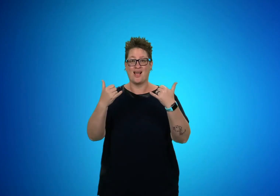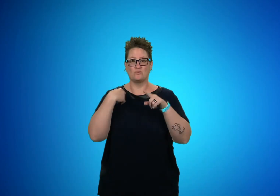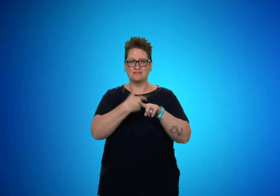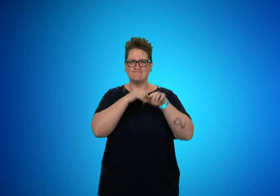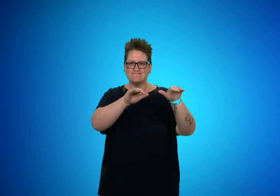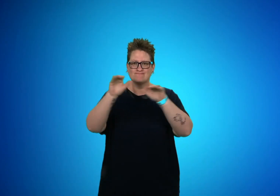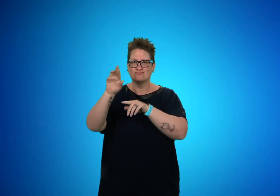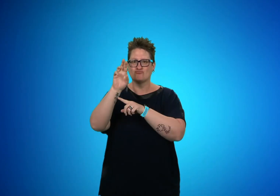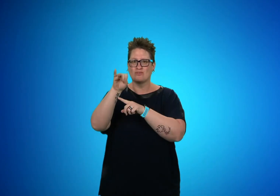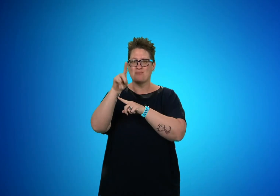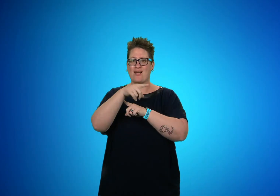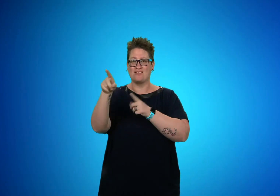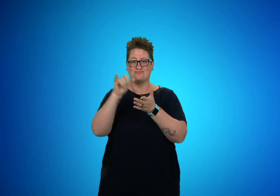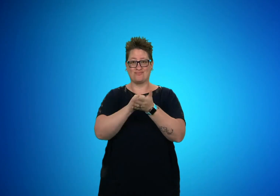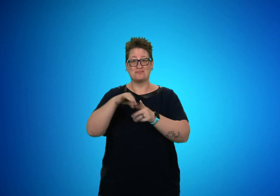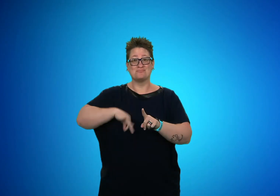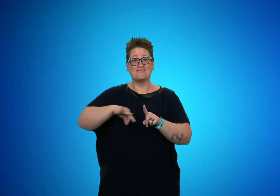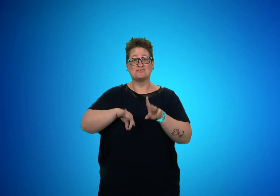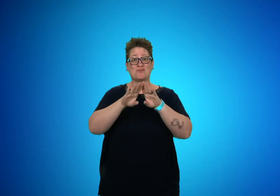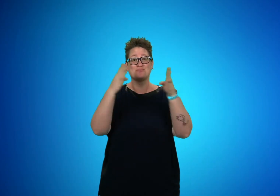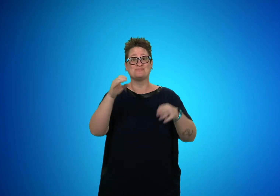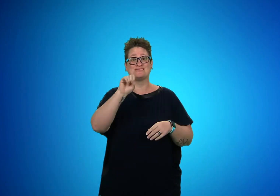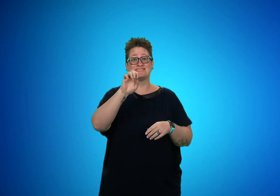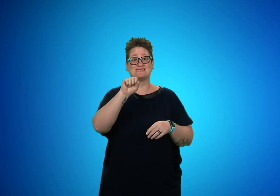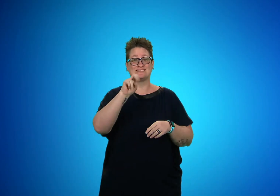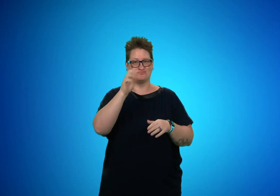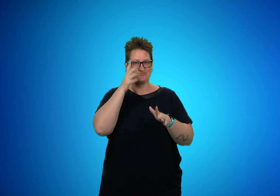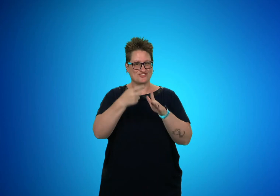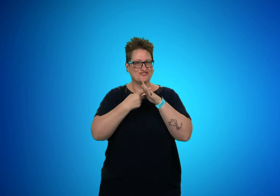This is a friendly reminder that the Benefits Open Season will run from